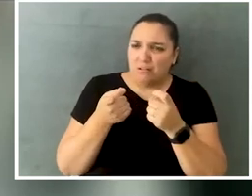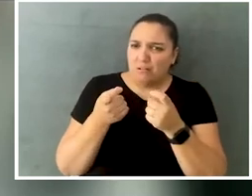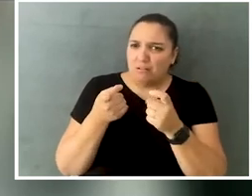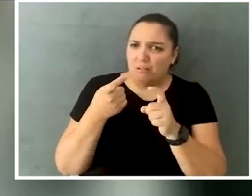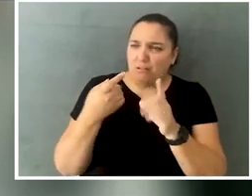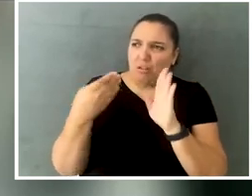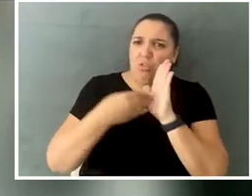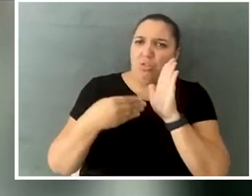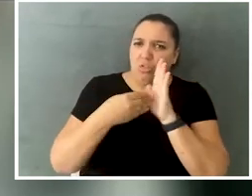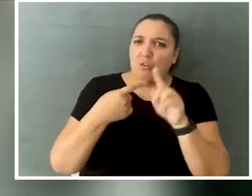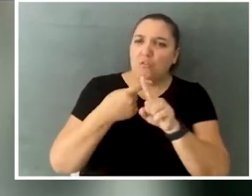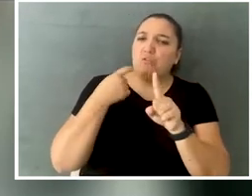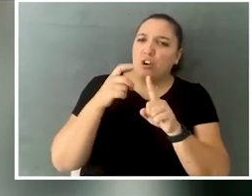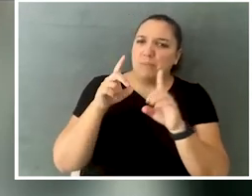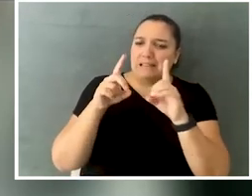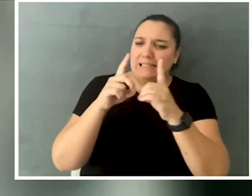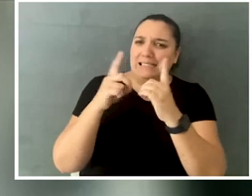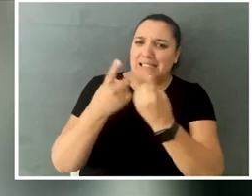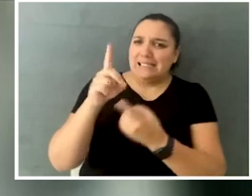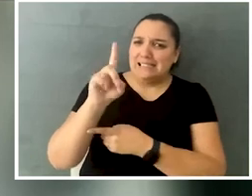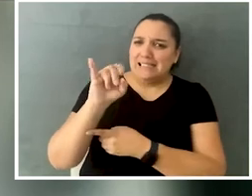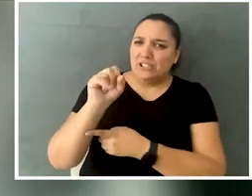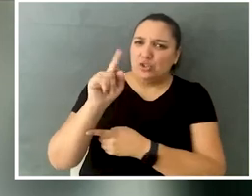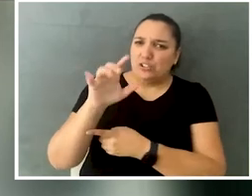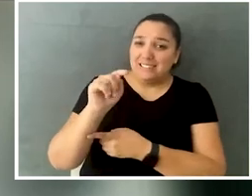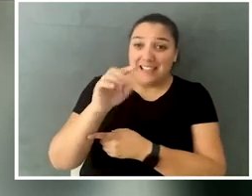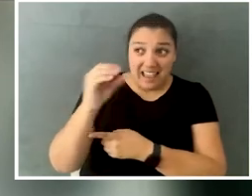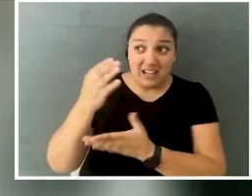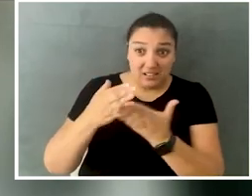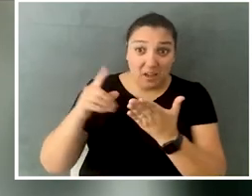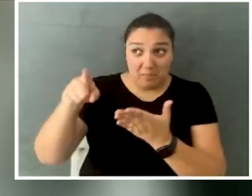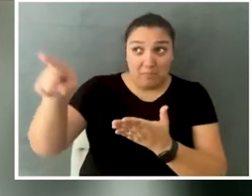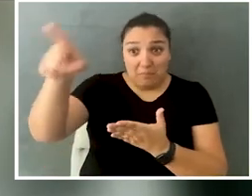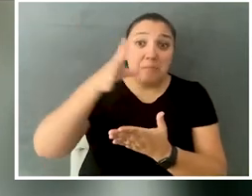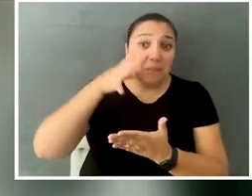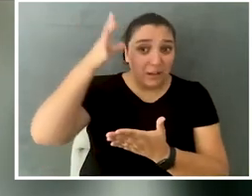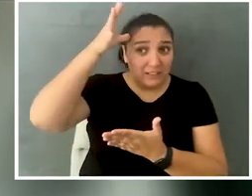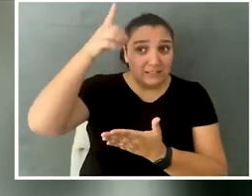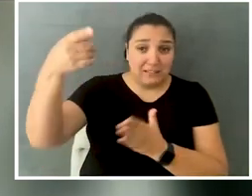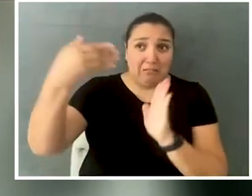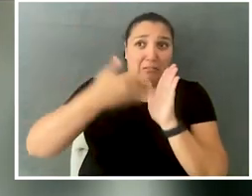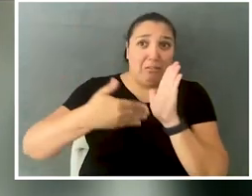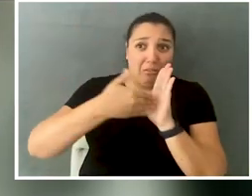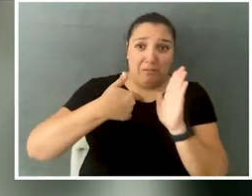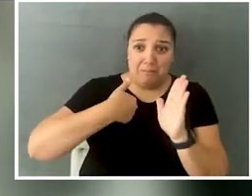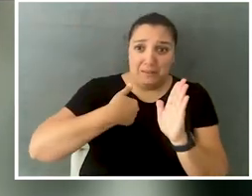and also from some surrounding parents and a lot of students. It was a really wild circumstance, but, also, it wasn't just that backlash.